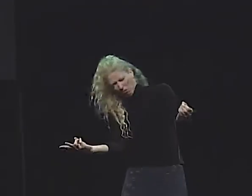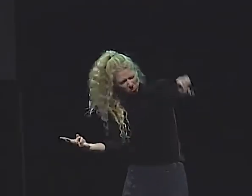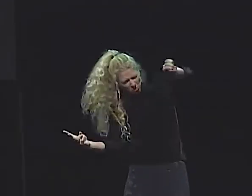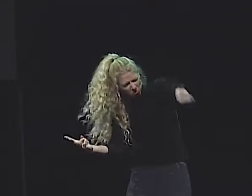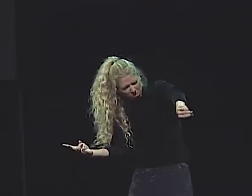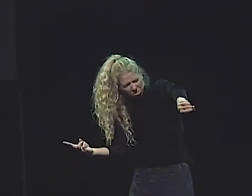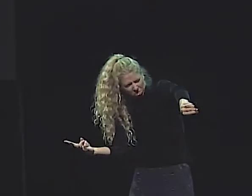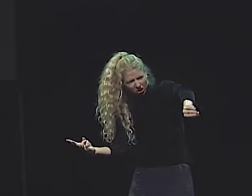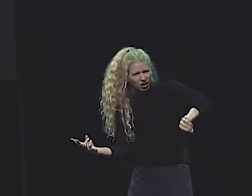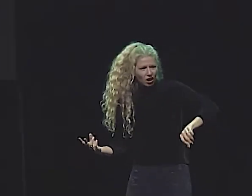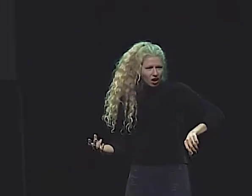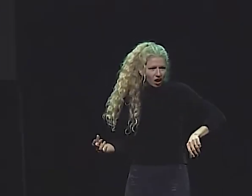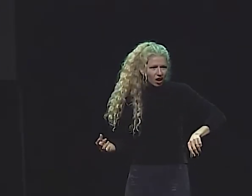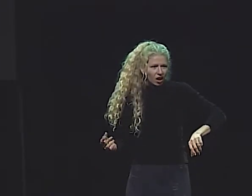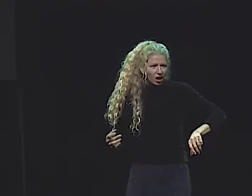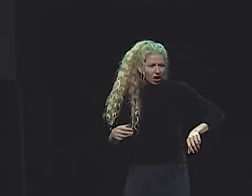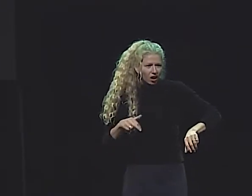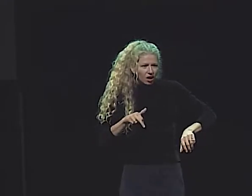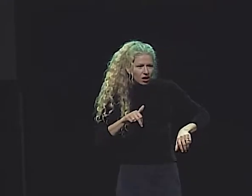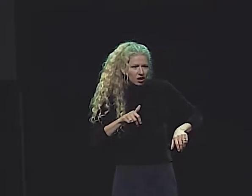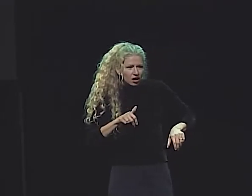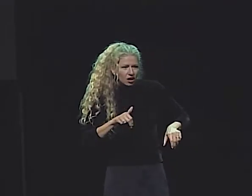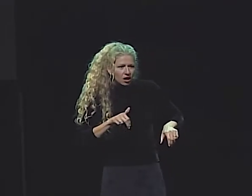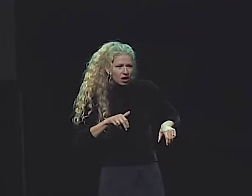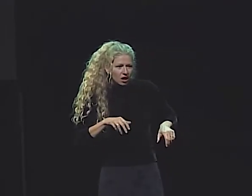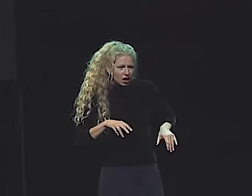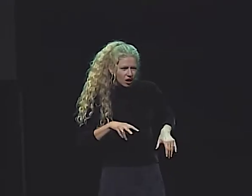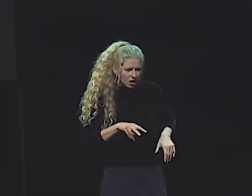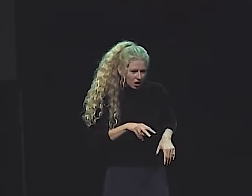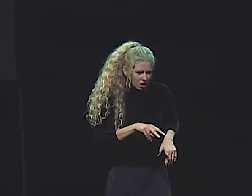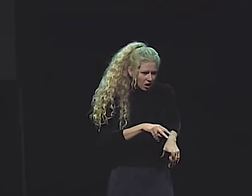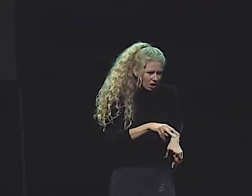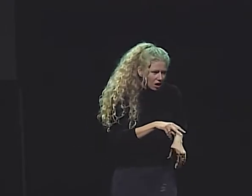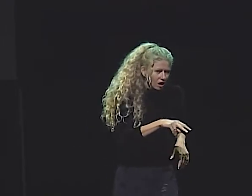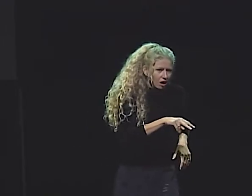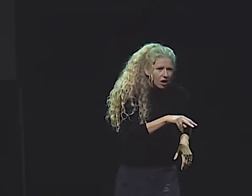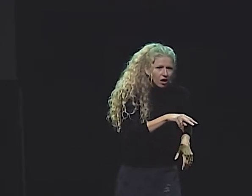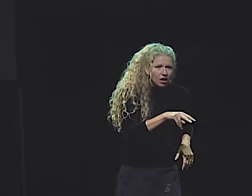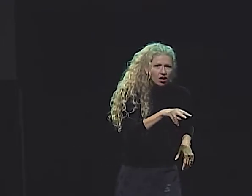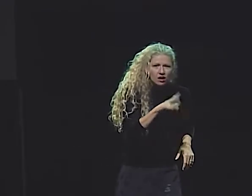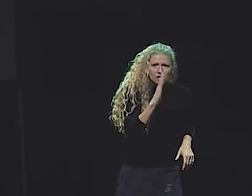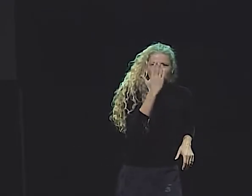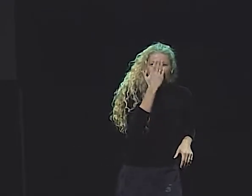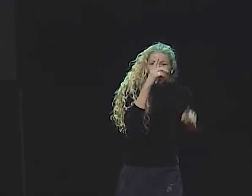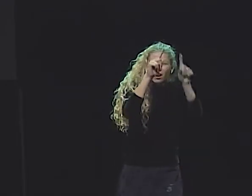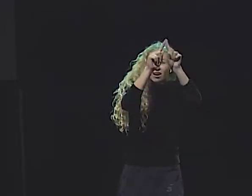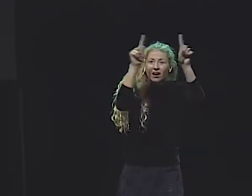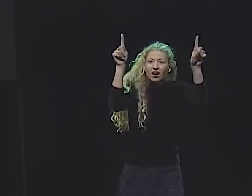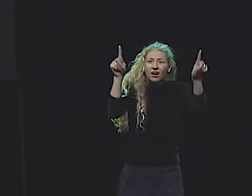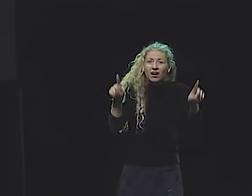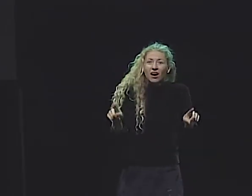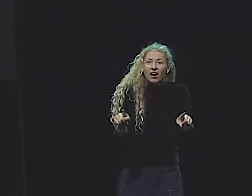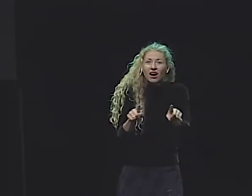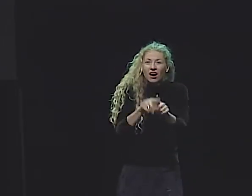SHE SAW THE BATHROOM, THE TOILET ON ITS SIDE, BROKEN OFF OF ITS PEDESTAL.